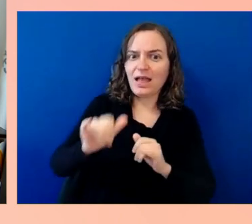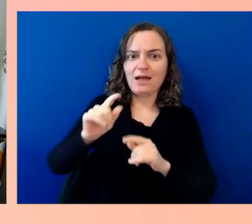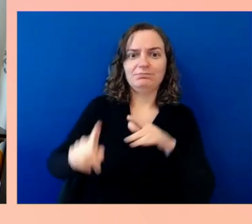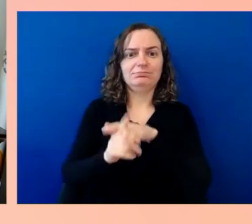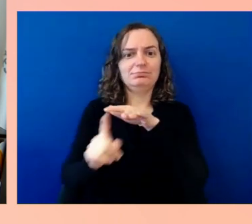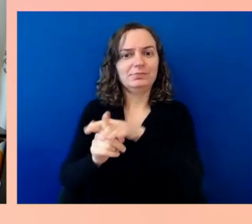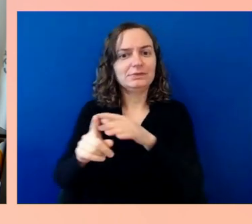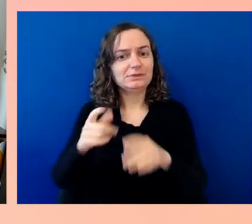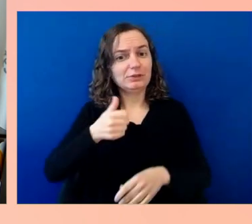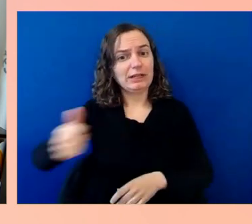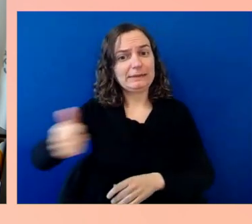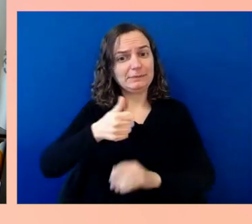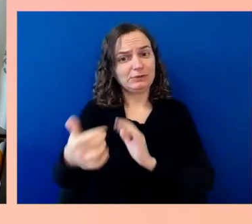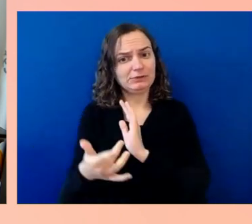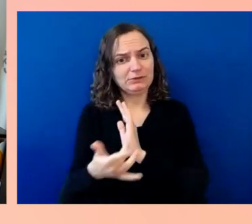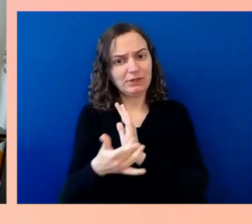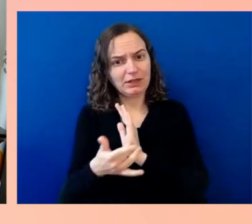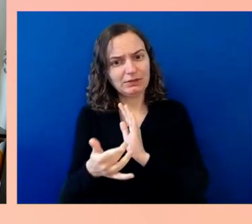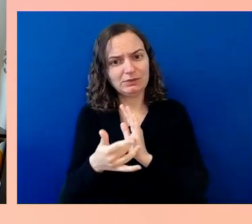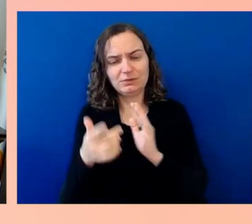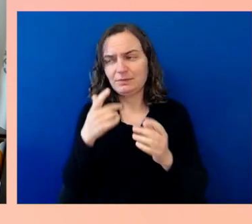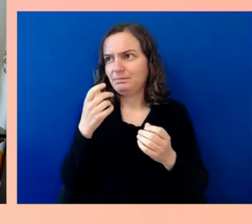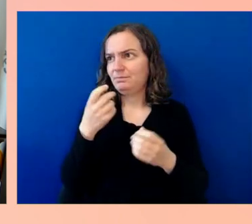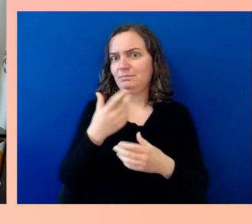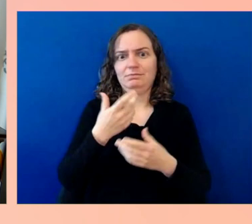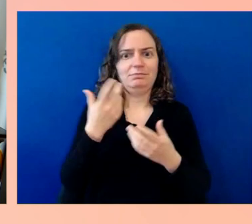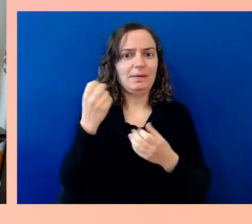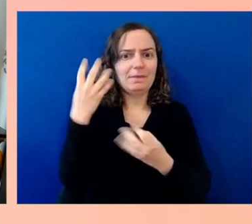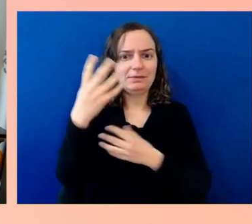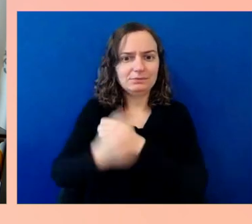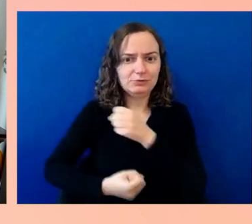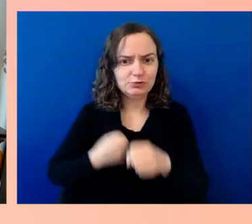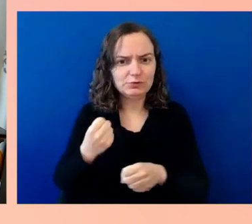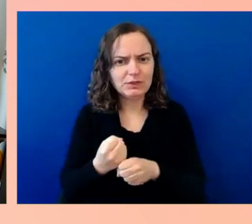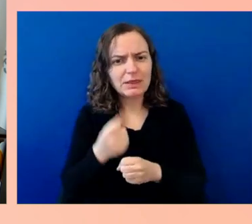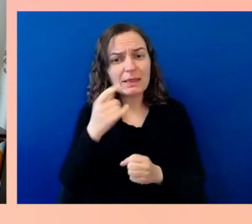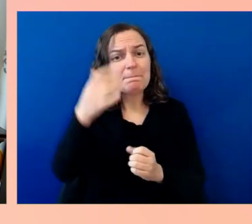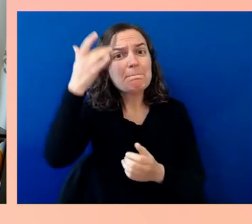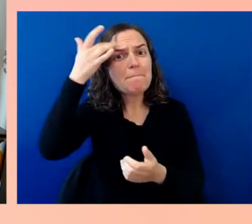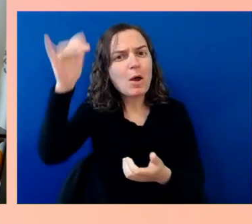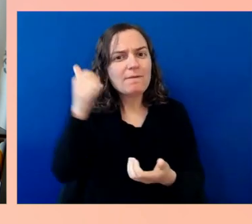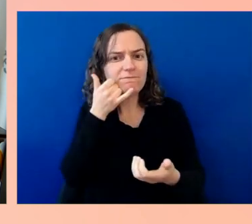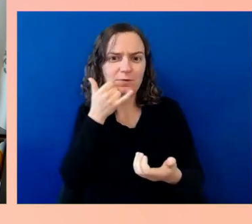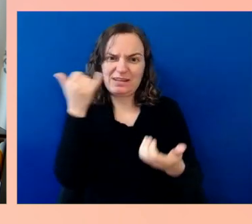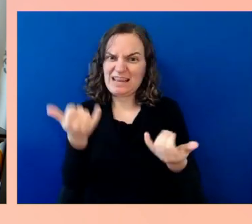which isn't even a vehicle or on board a vehicle, and yet it changed so many things from how we navigate to how we summon rides.